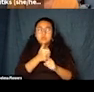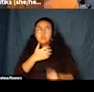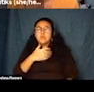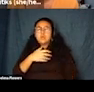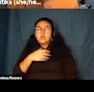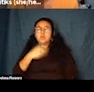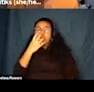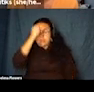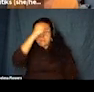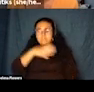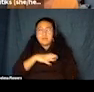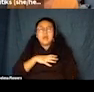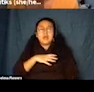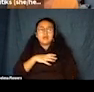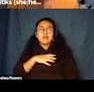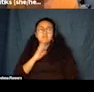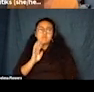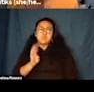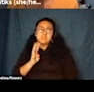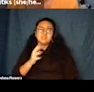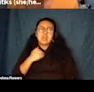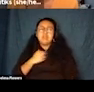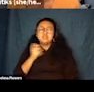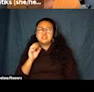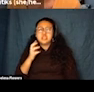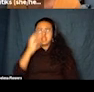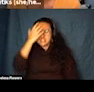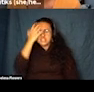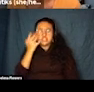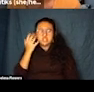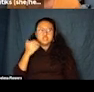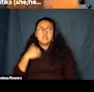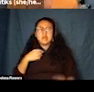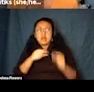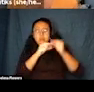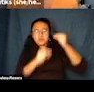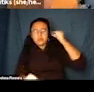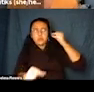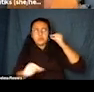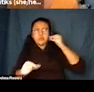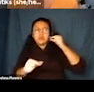He has some scarring on his face and is holding a guide cane and wears a really bright purple shirt. I forgot to do my own audio description.